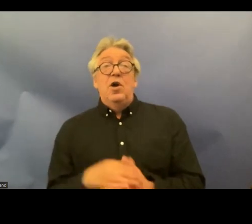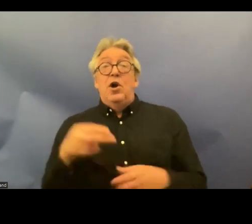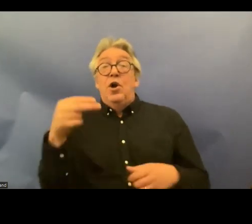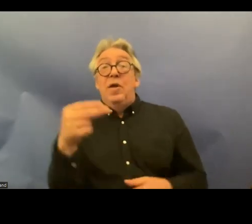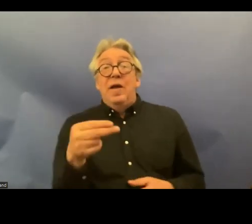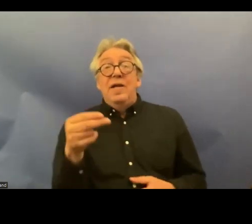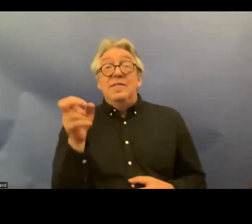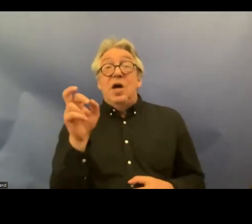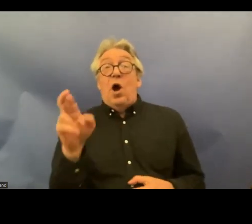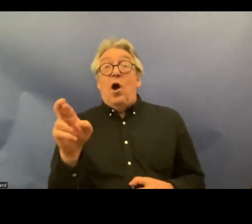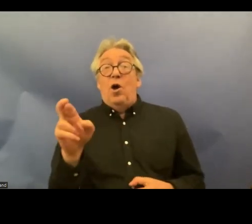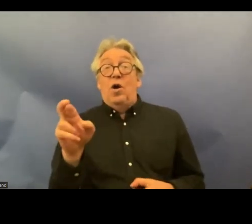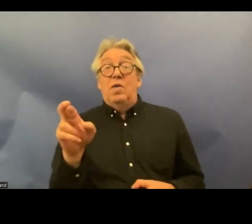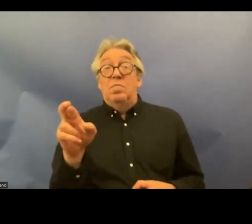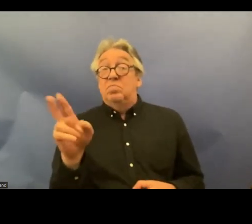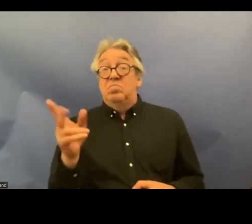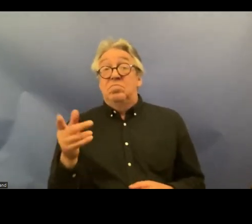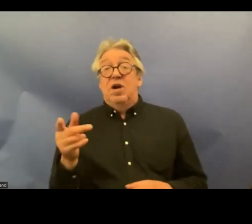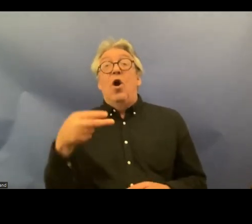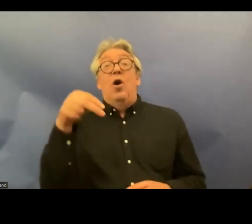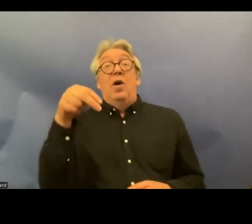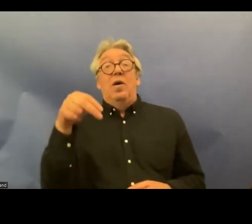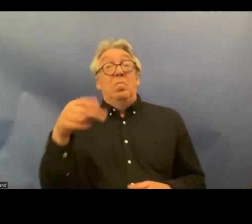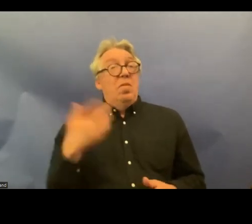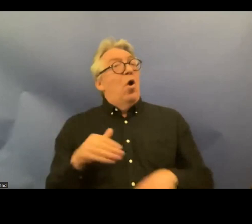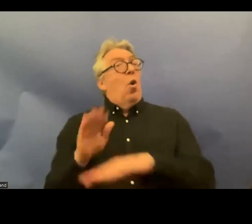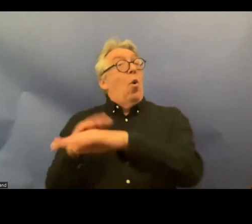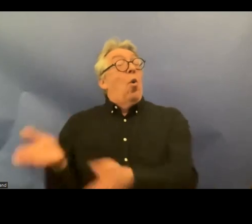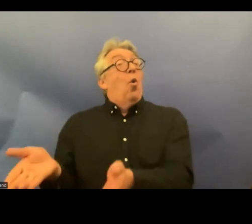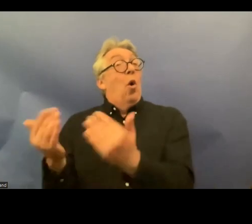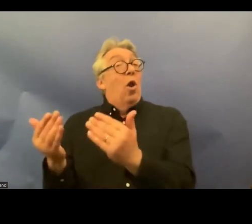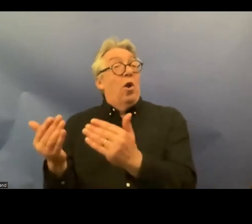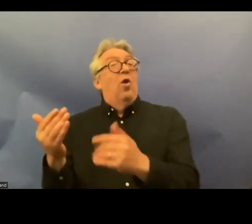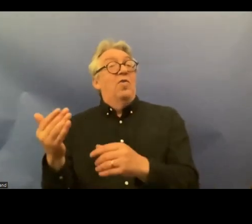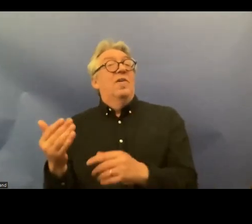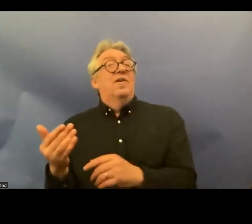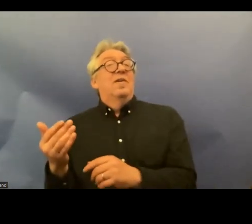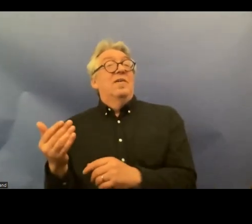governments of the Nordic countries uh the first one is respect